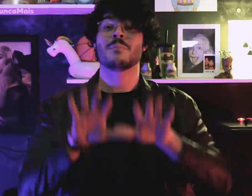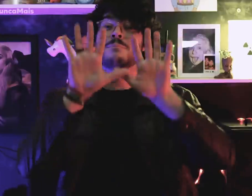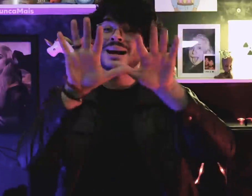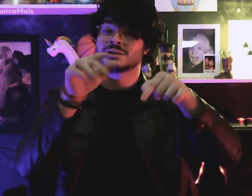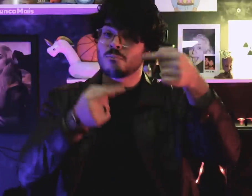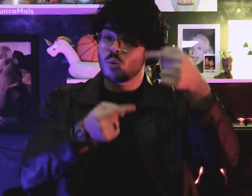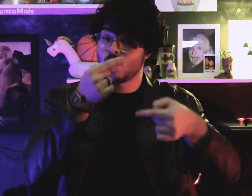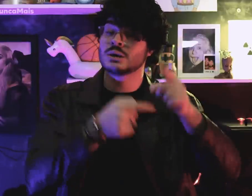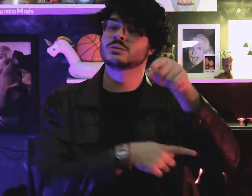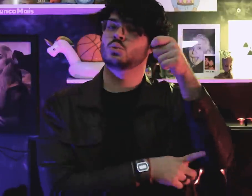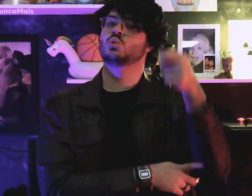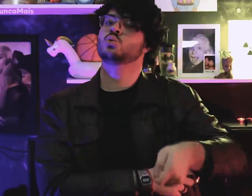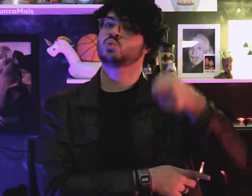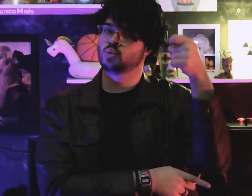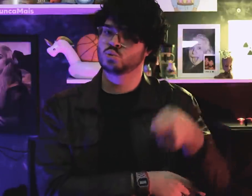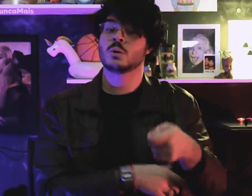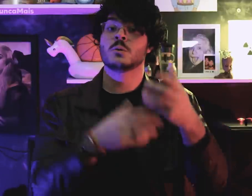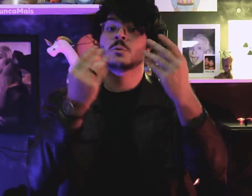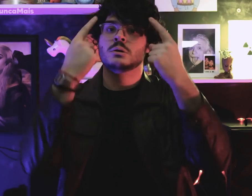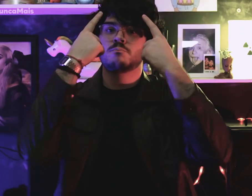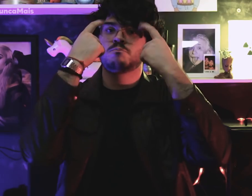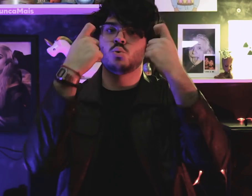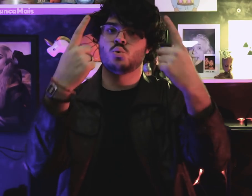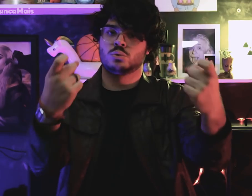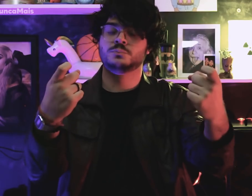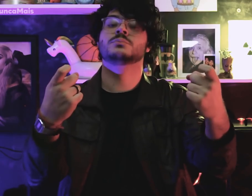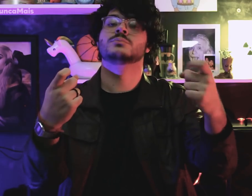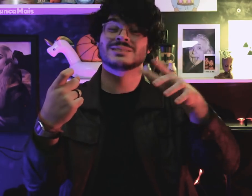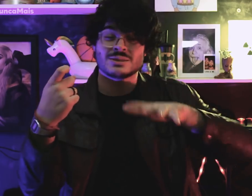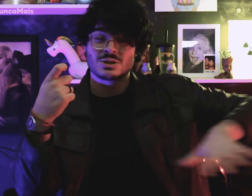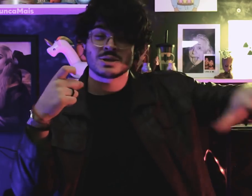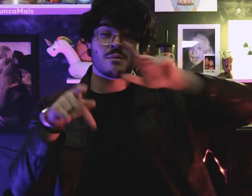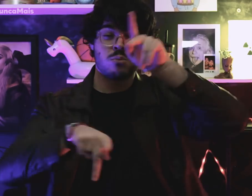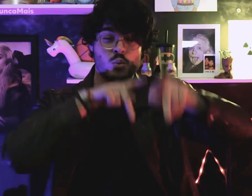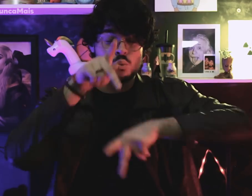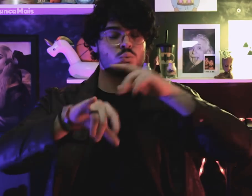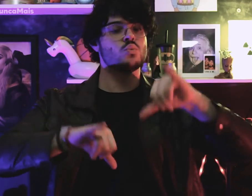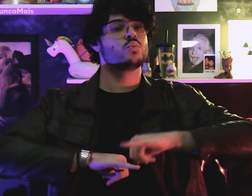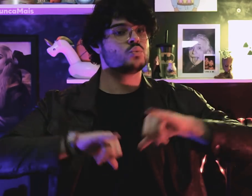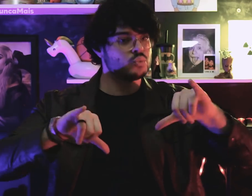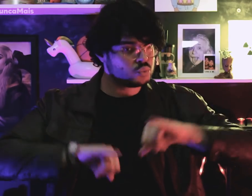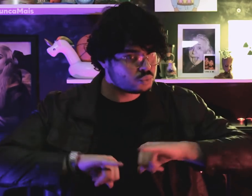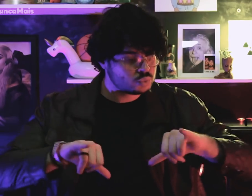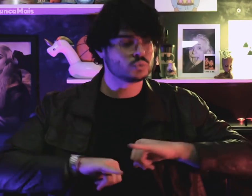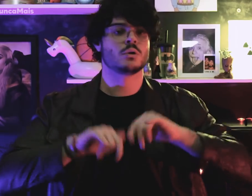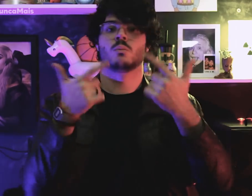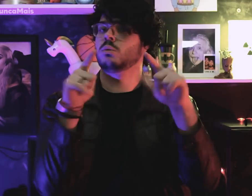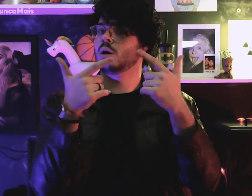However, he used authoritarianism and violence tells the people who suffered,